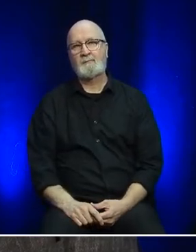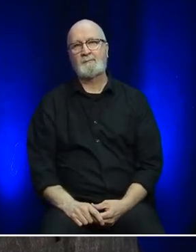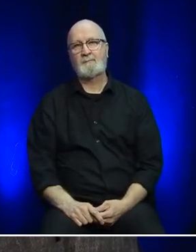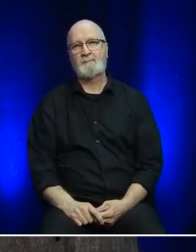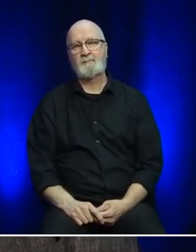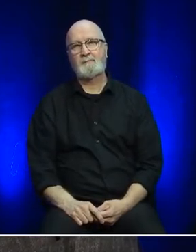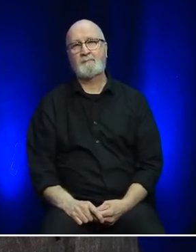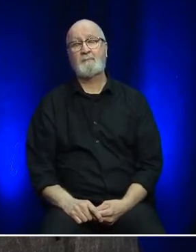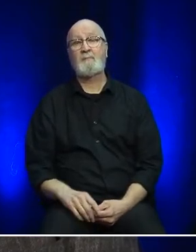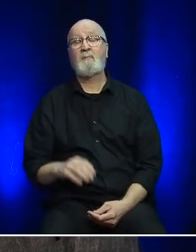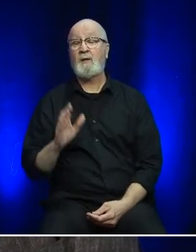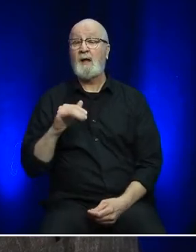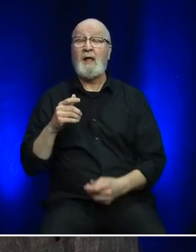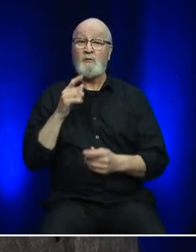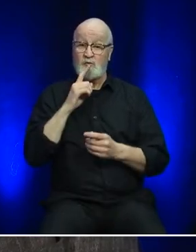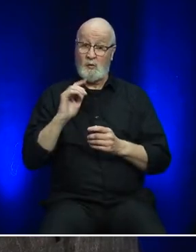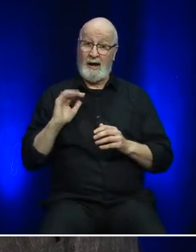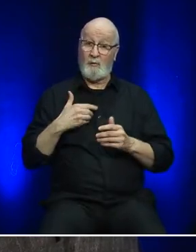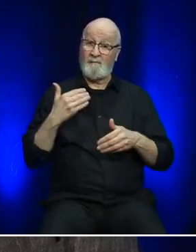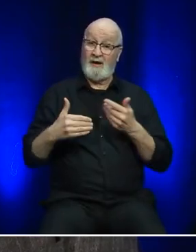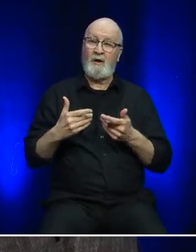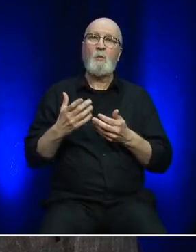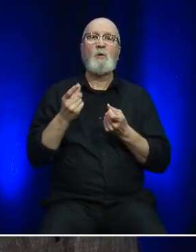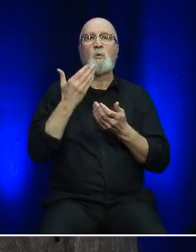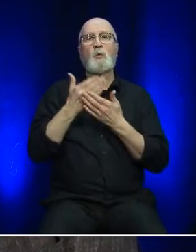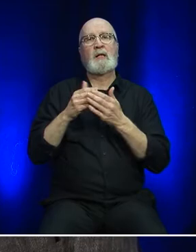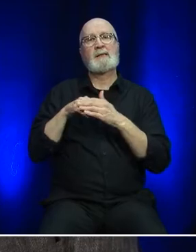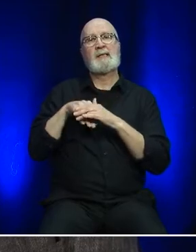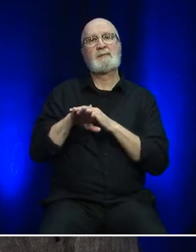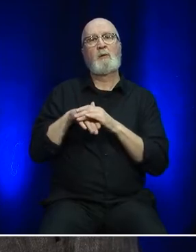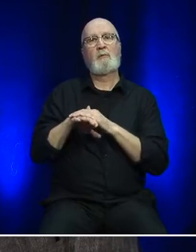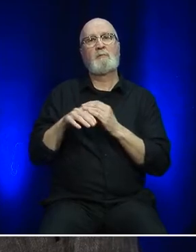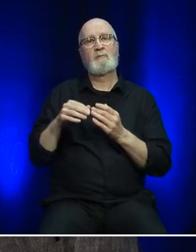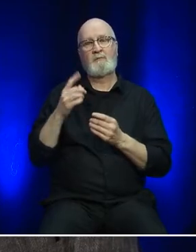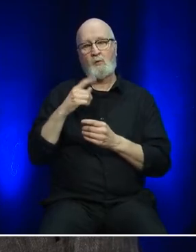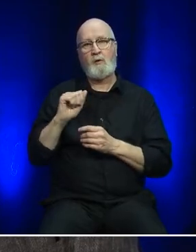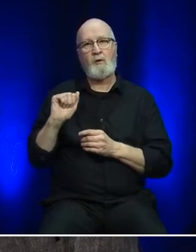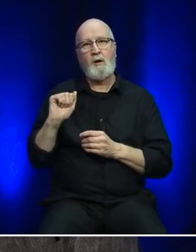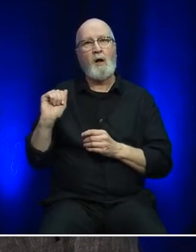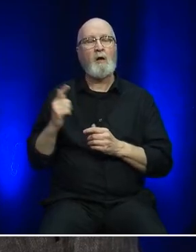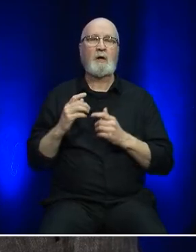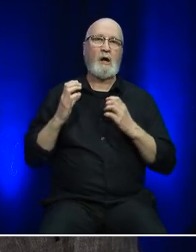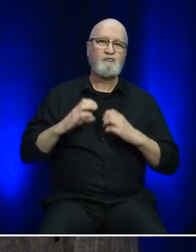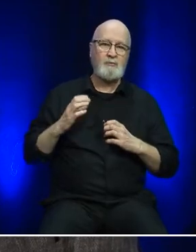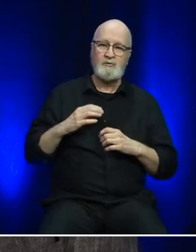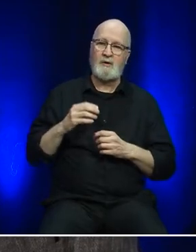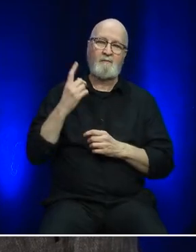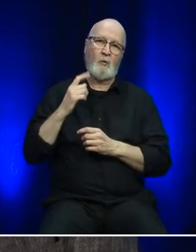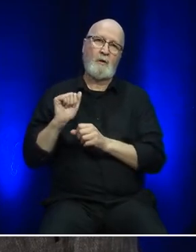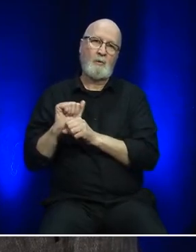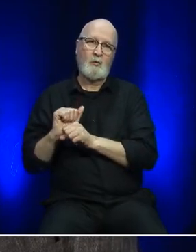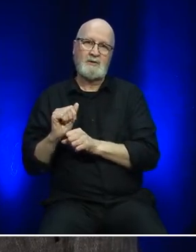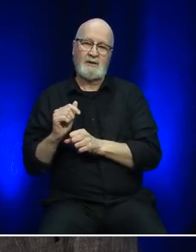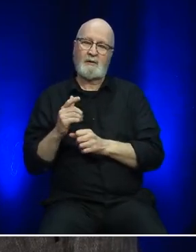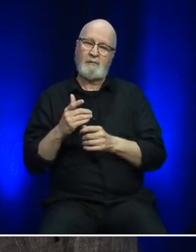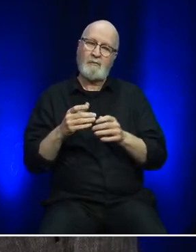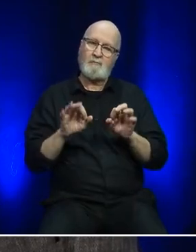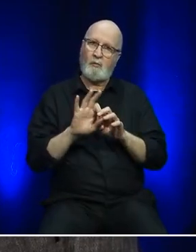Having an accessible ferry service for our customers and employees has been a long-standing priority for our team at Marine Atlantic.